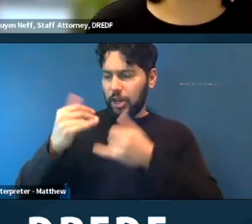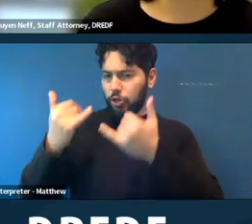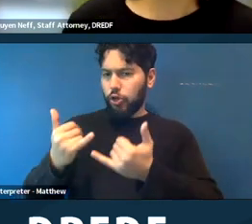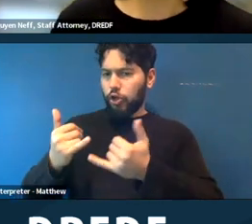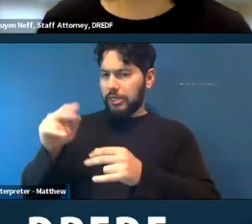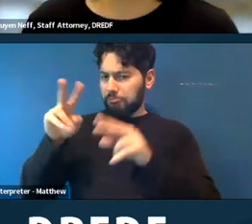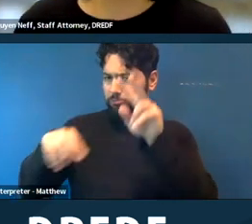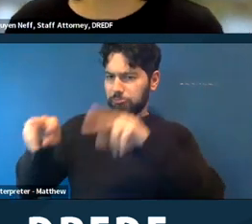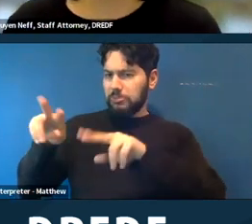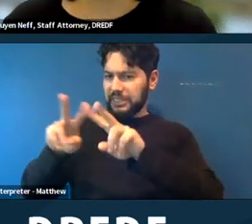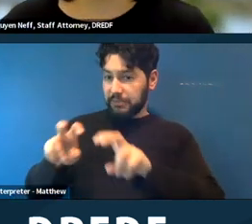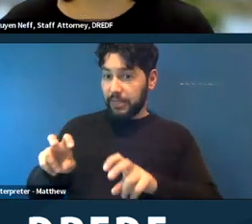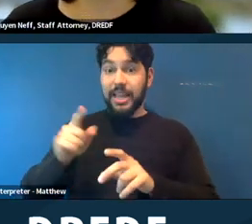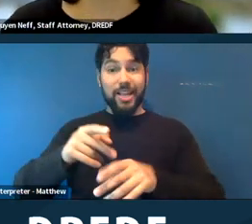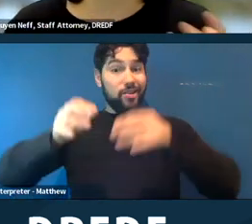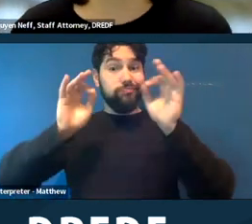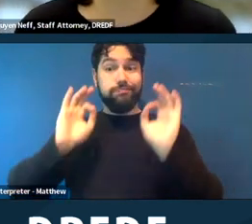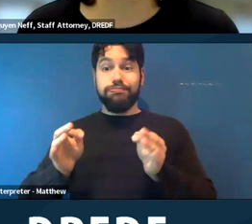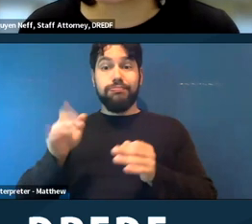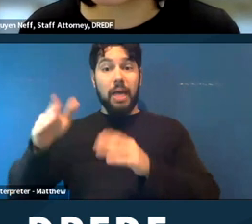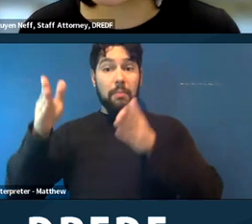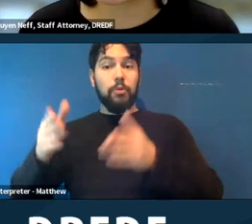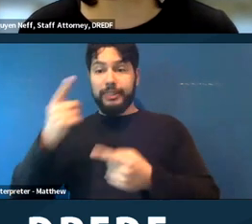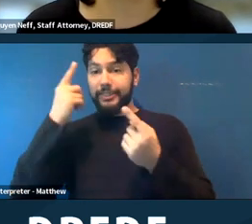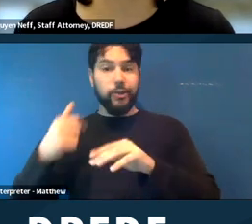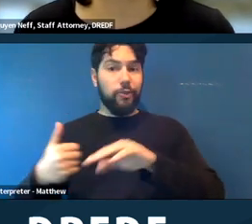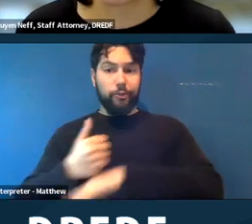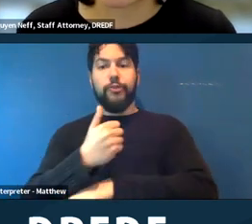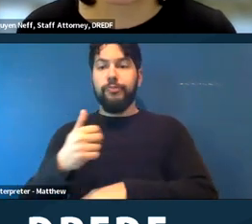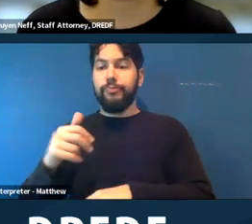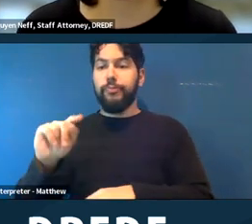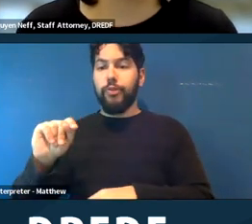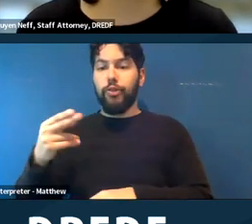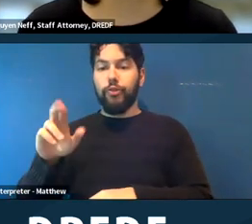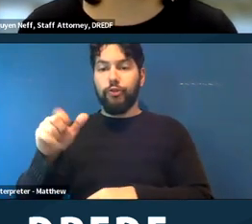Determining that someone is a threat can't be based on stereotypes or assumptions. So